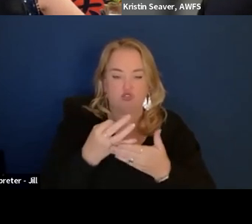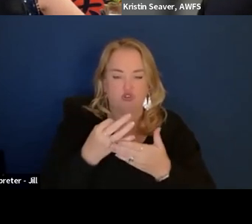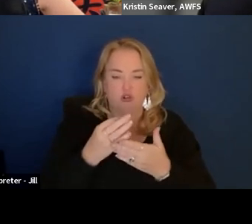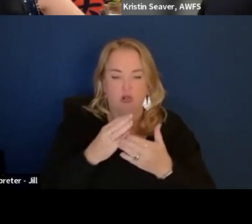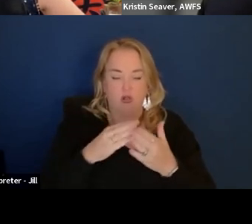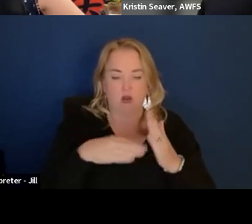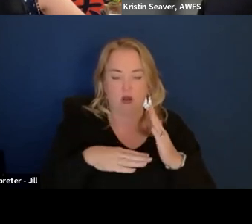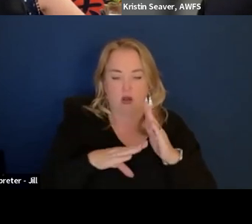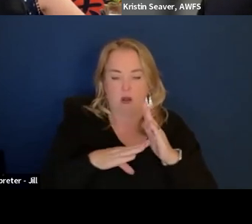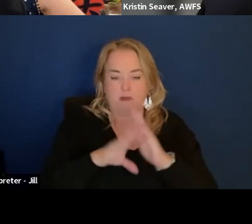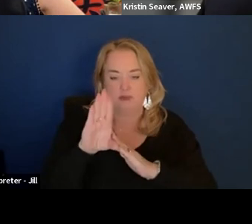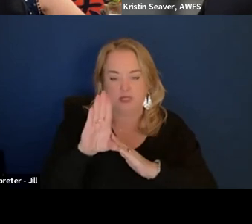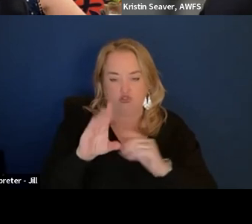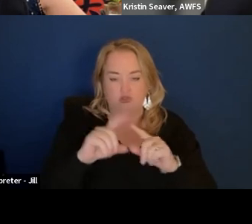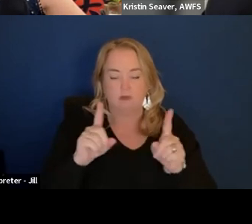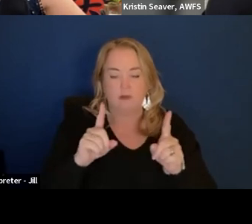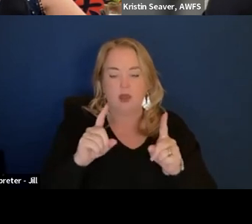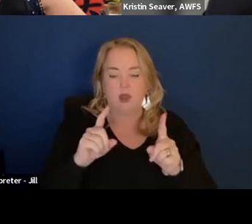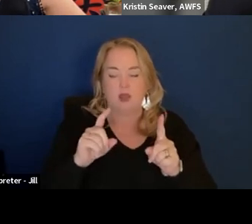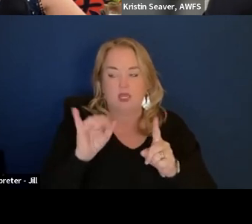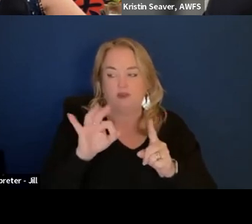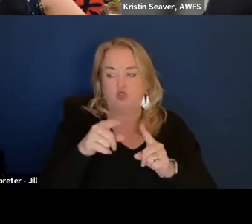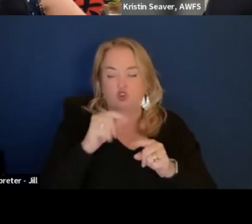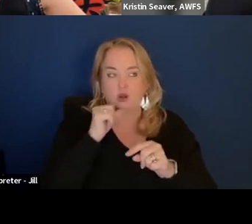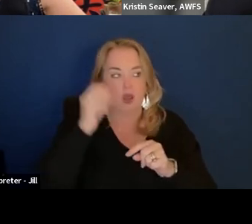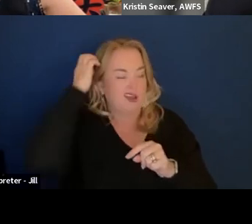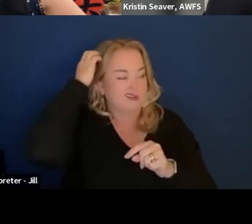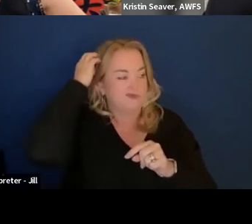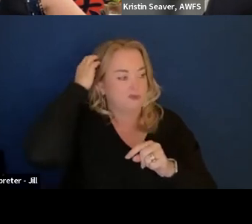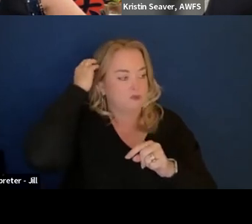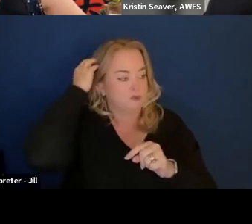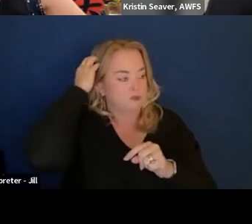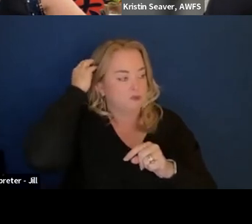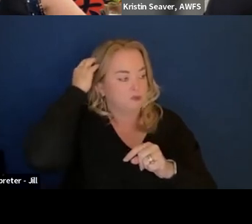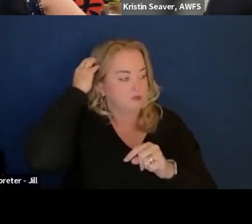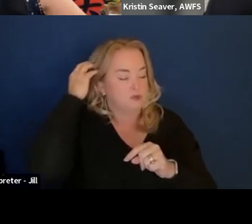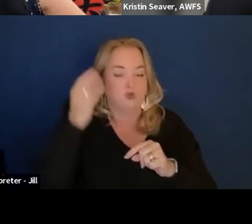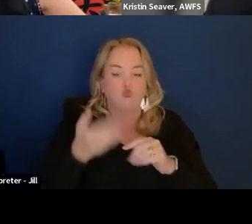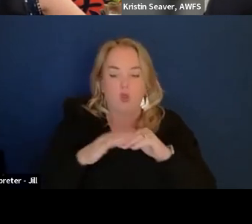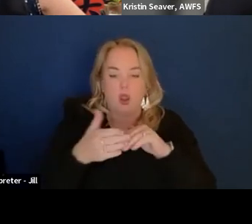or FIN OPS, but if you are not, you don't want to unnecessarily run up your bill with Amazon